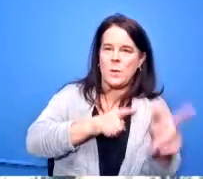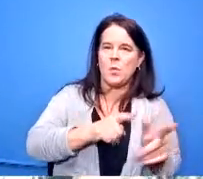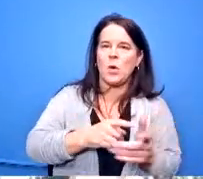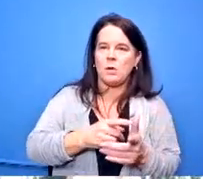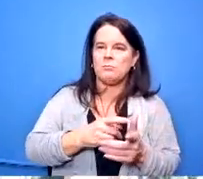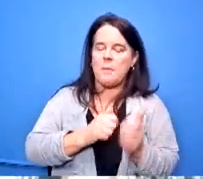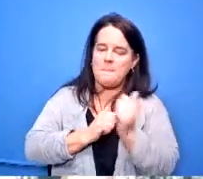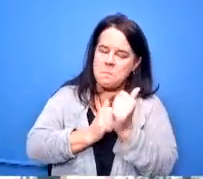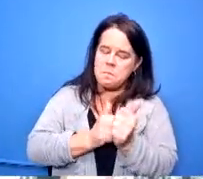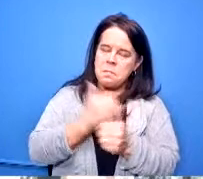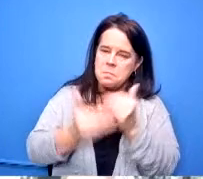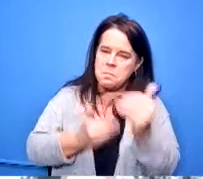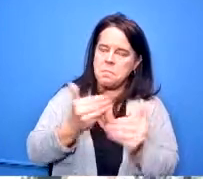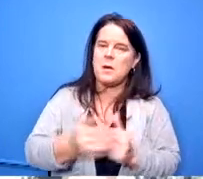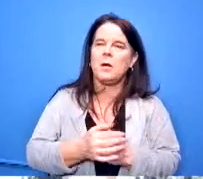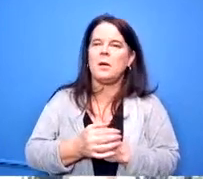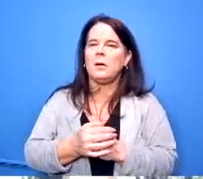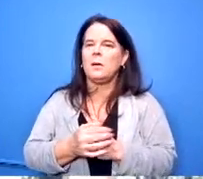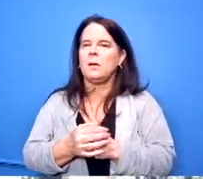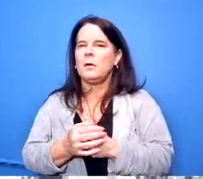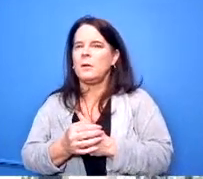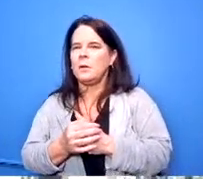of my questions are more for legal so i'm gonna wait for you guys to get that contract together